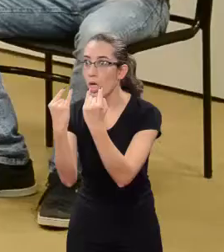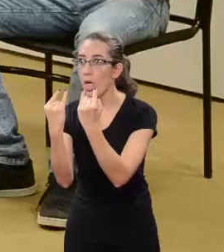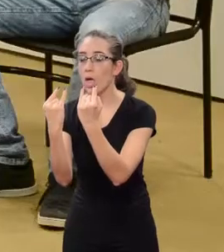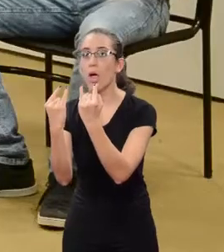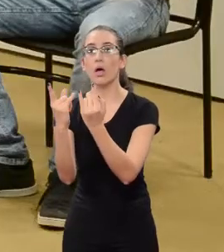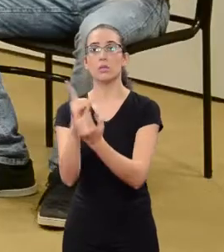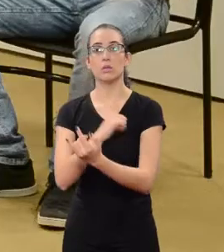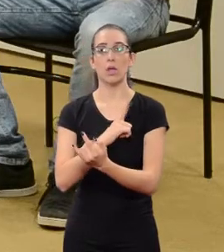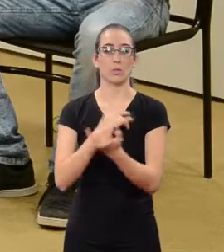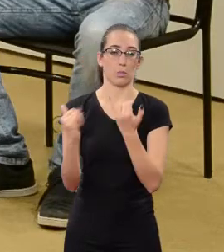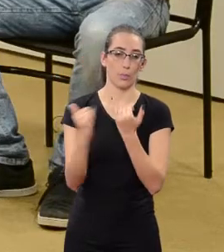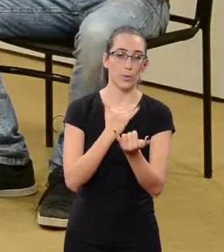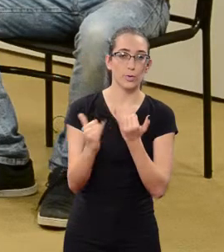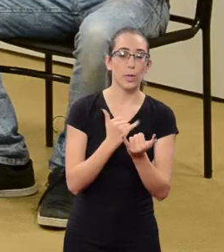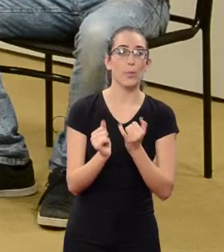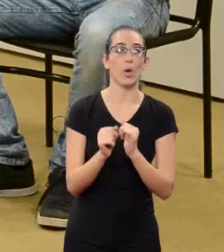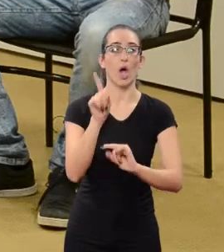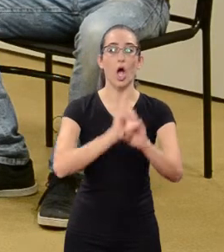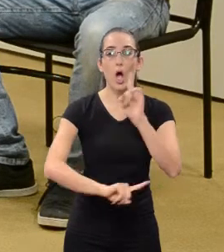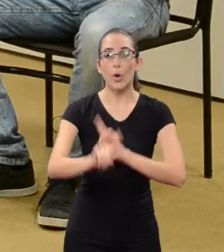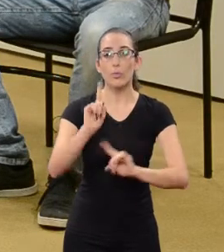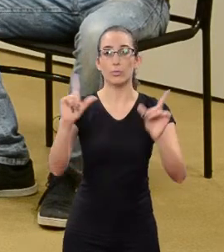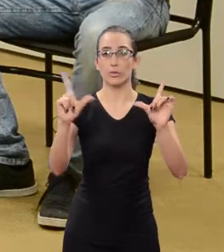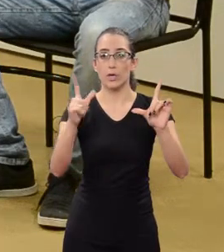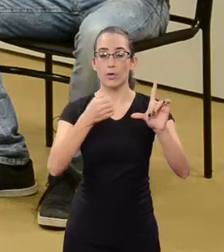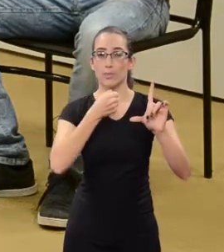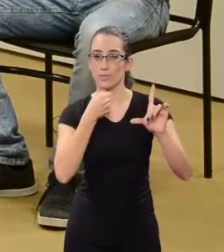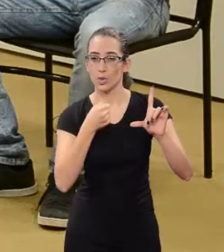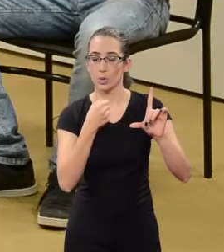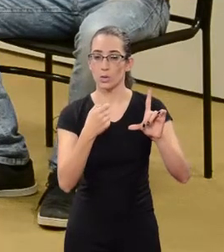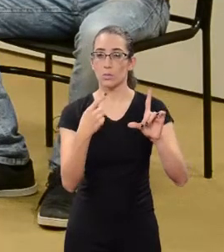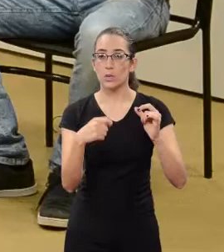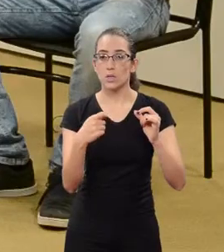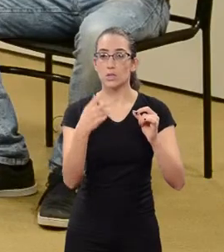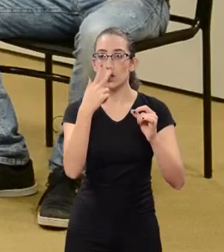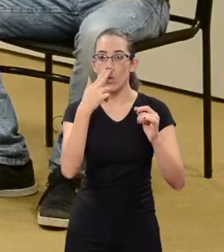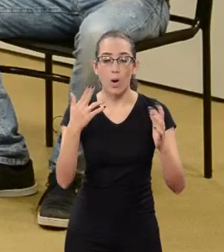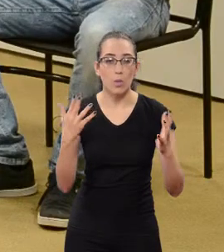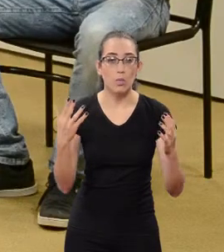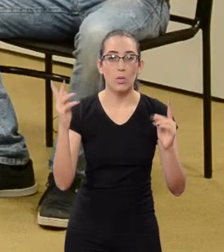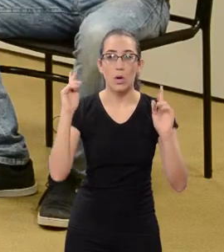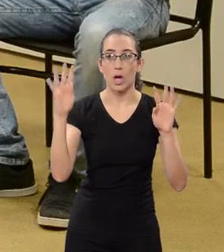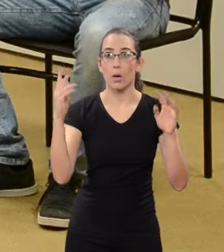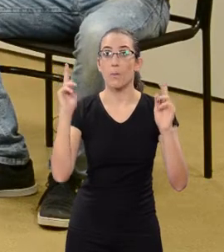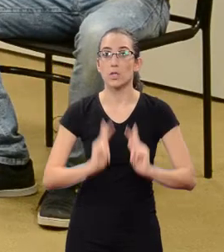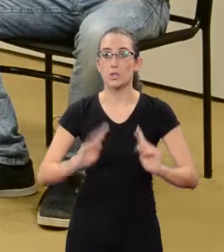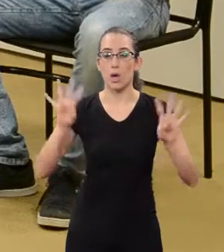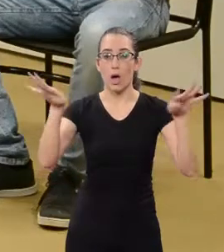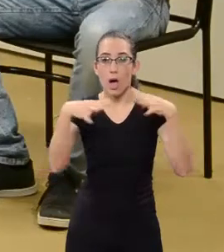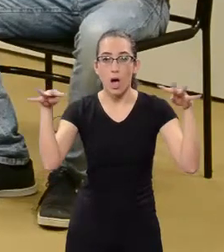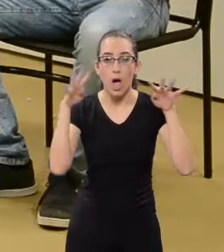with audience I need to make impact.